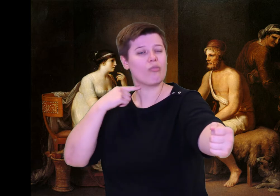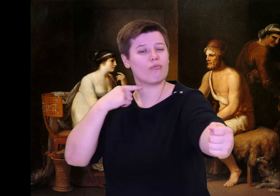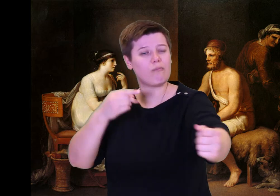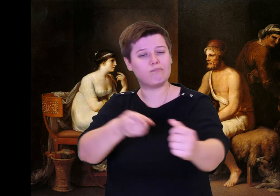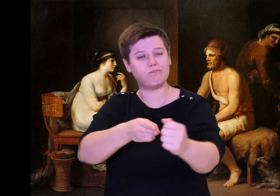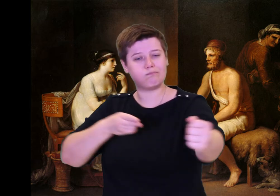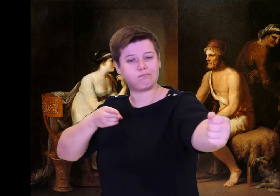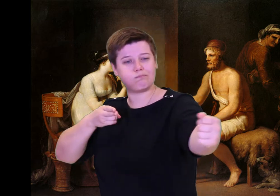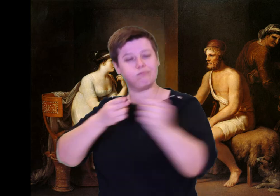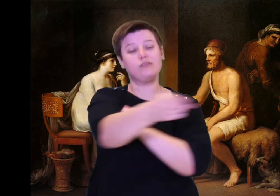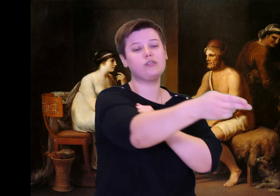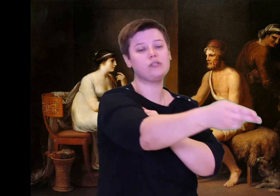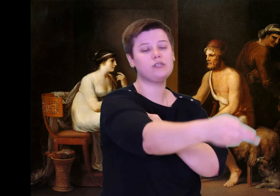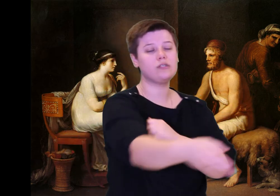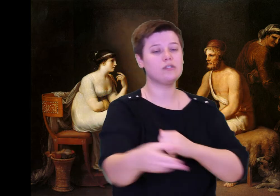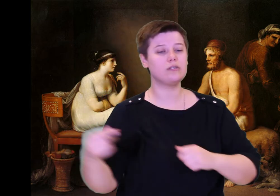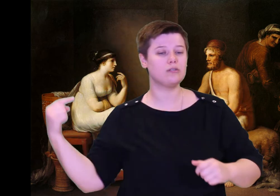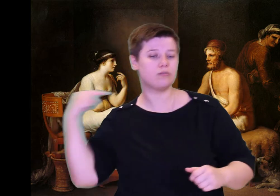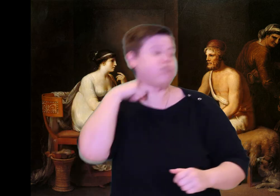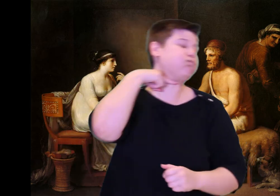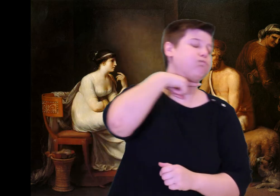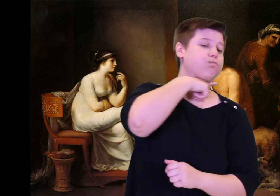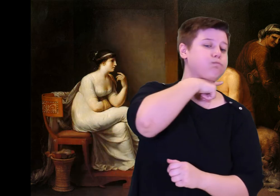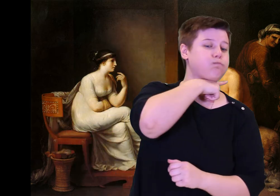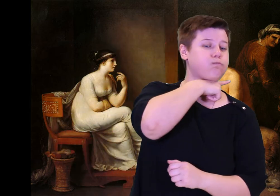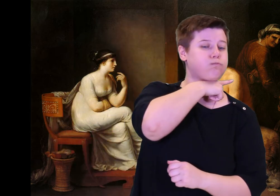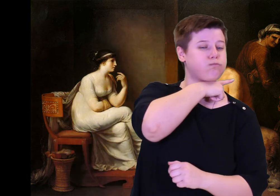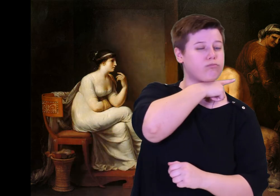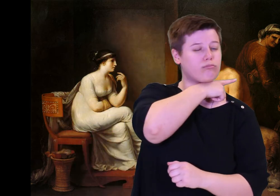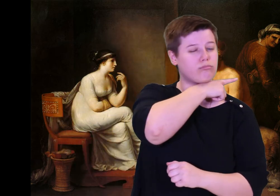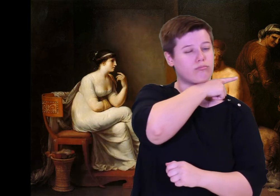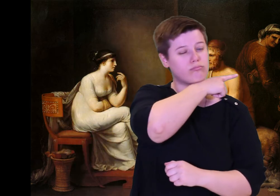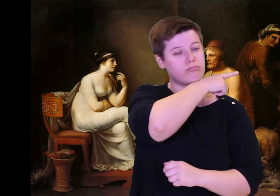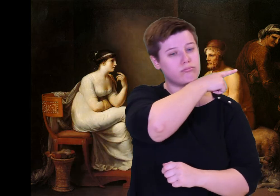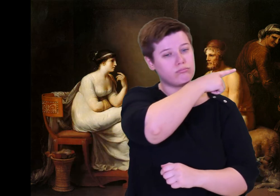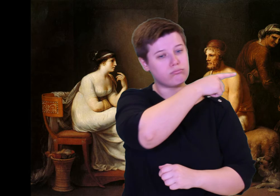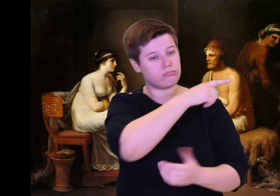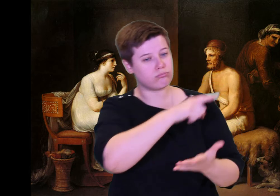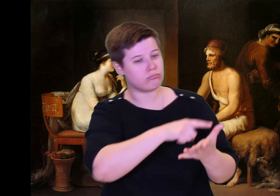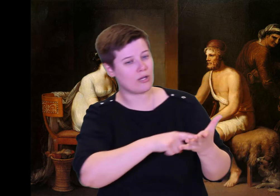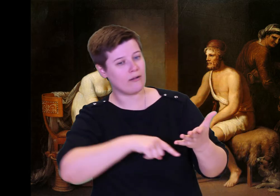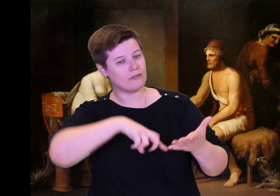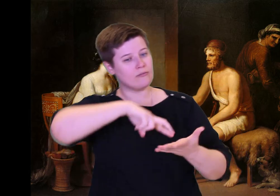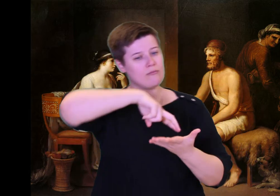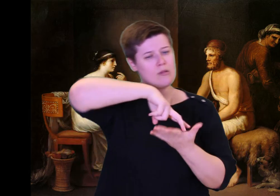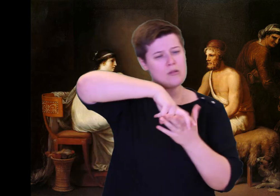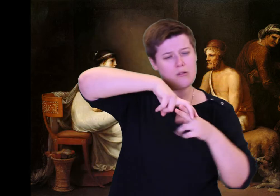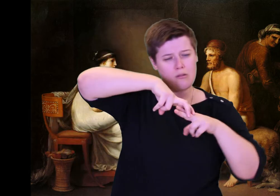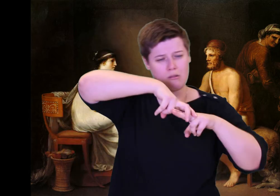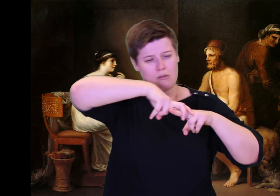Odysseus aimed at his throat, then shot. The point pierced all the way through